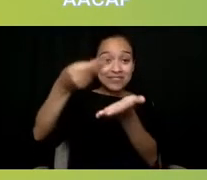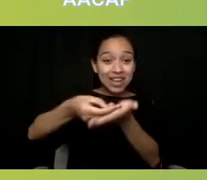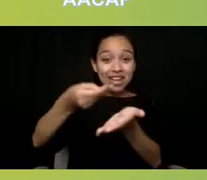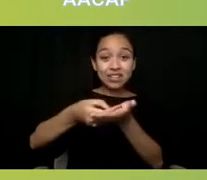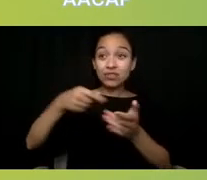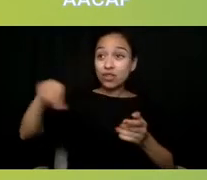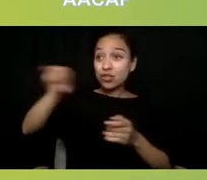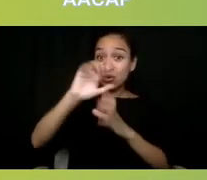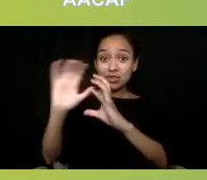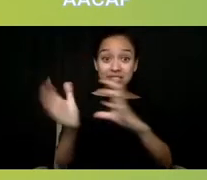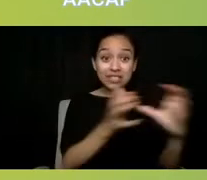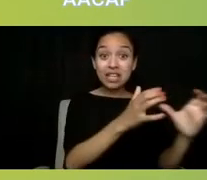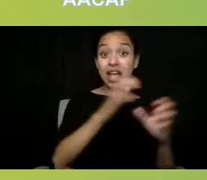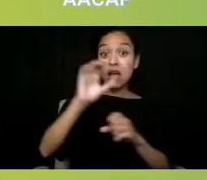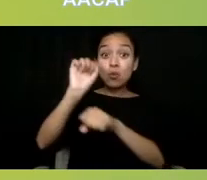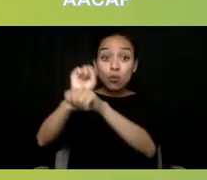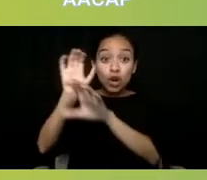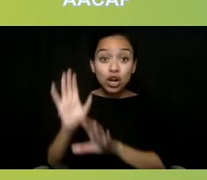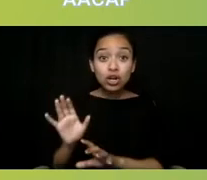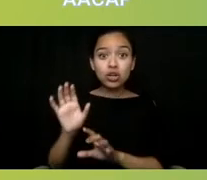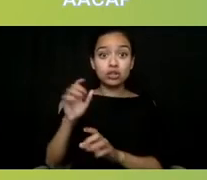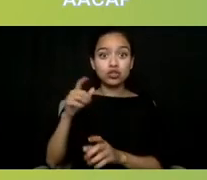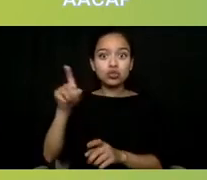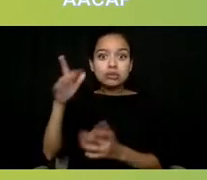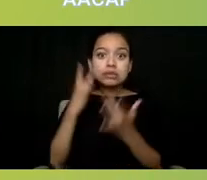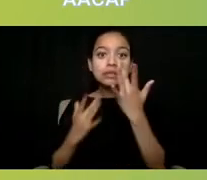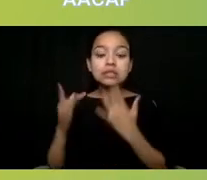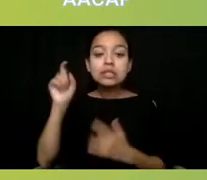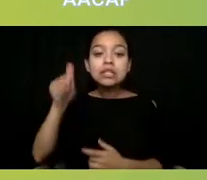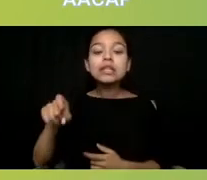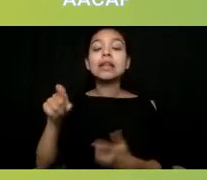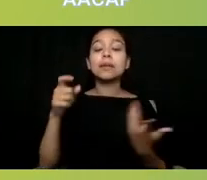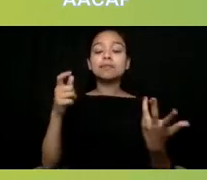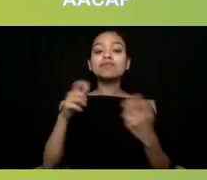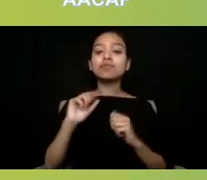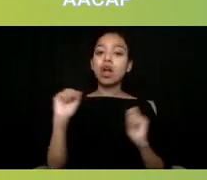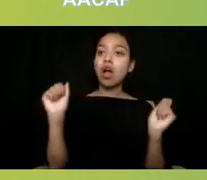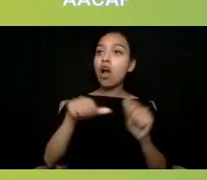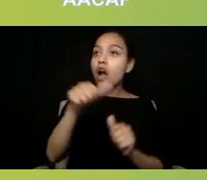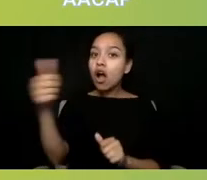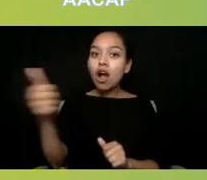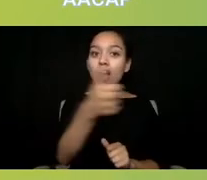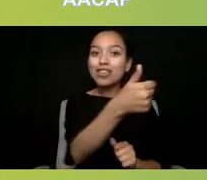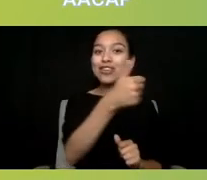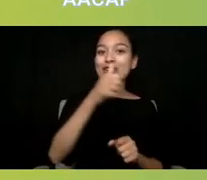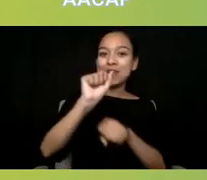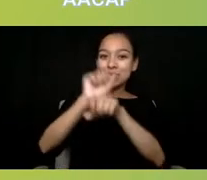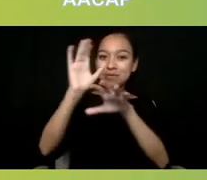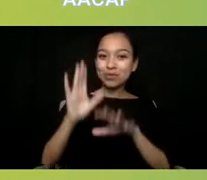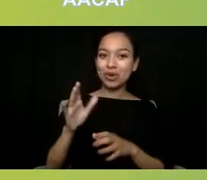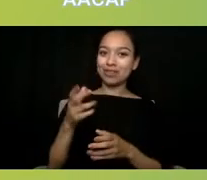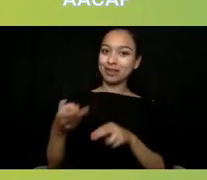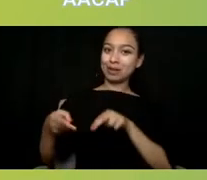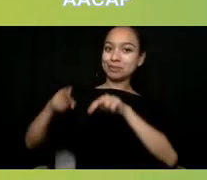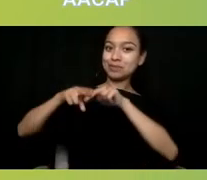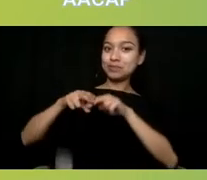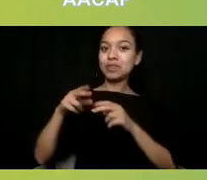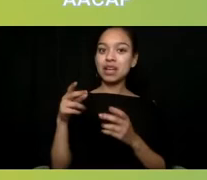because all the other employees are getting boosts in their rates. As I said, health insurers are giving bonuses